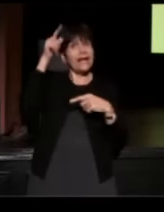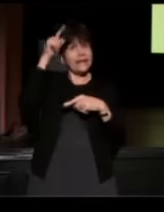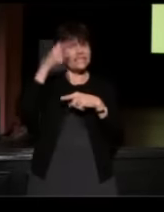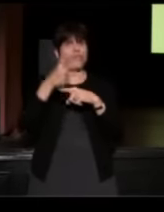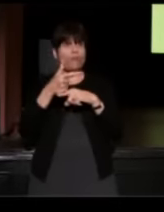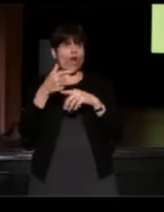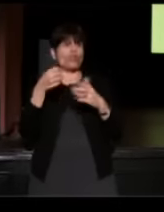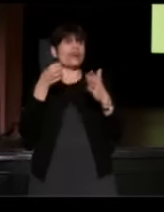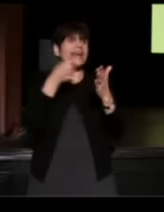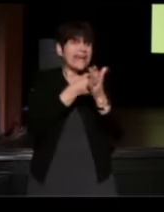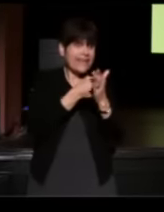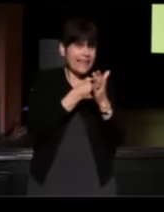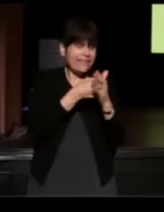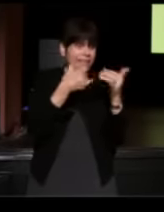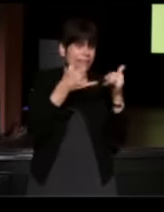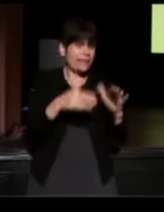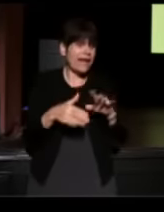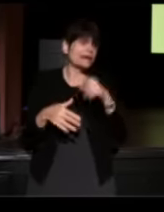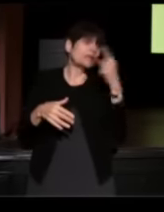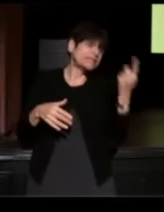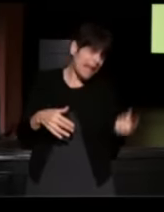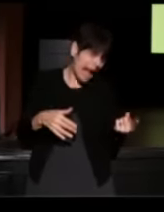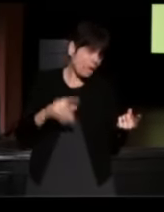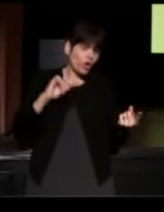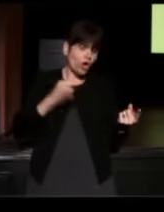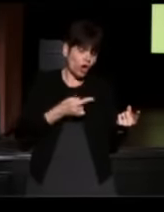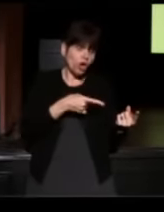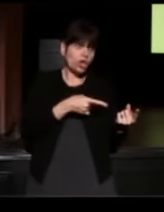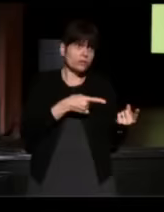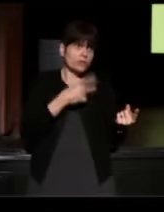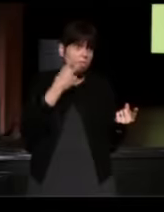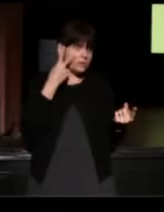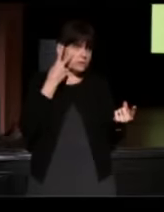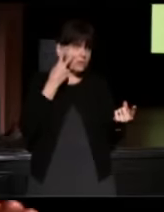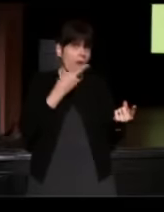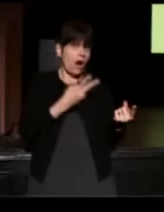and the player went down and he was hurt. And the two of them saw that there was the football field